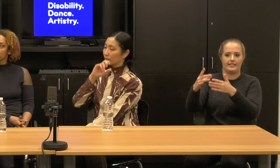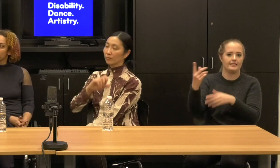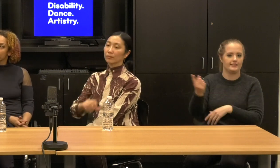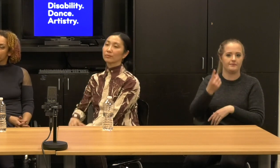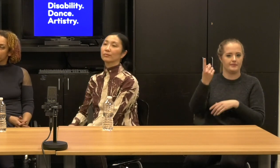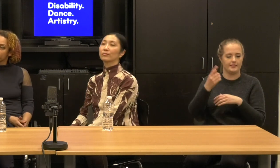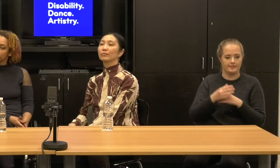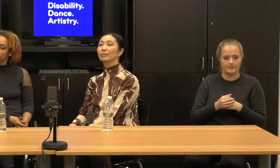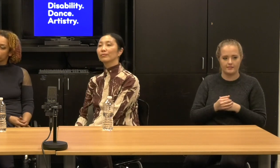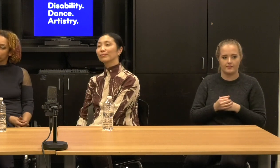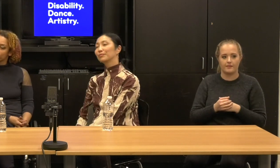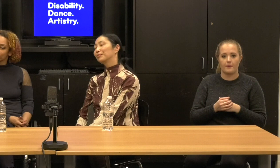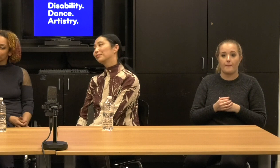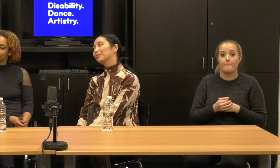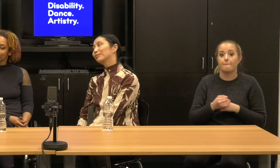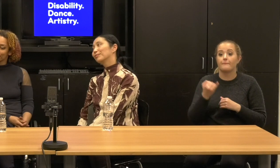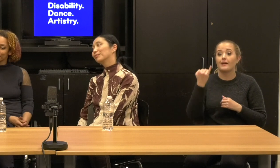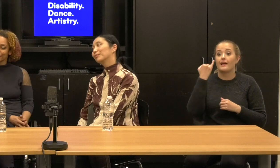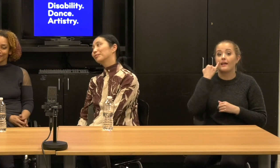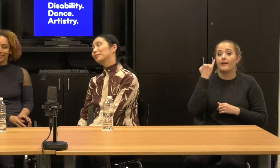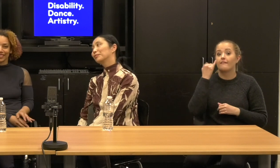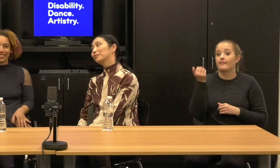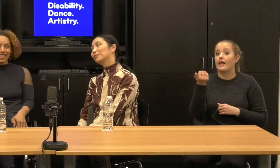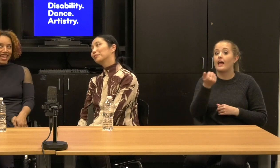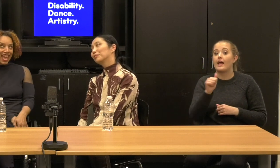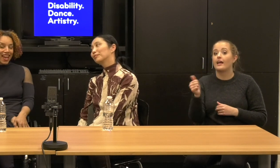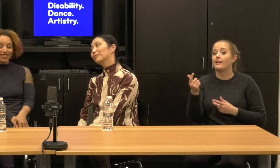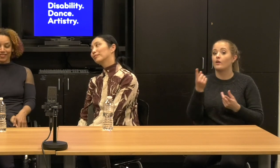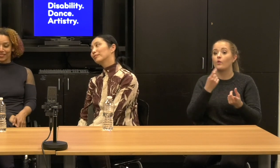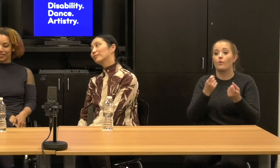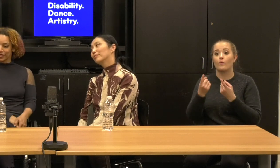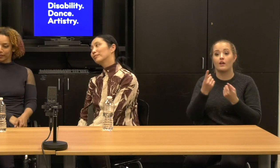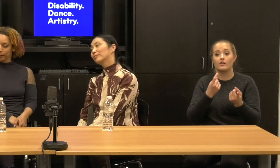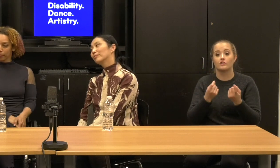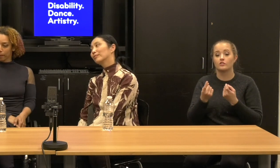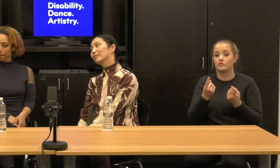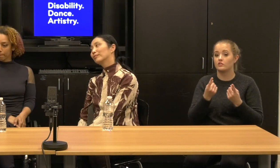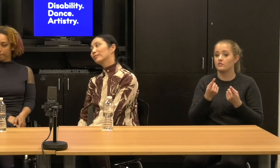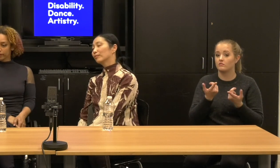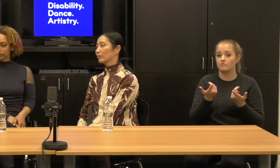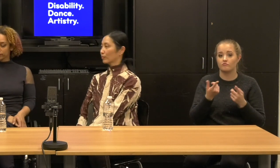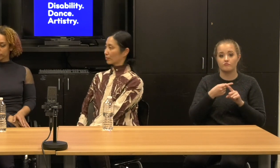[01:43:42] So if there are any questions from the audience, uh, aware, um, I think we're